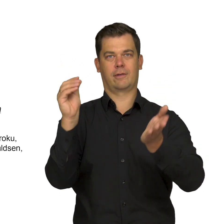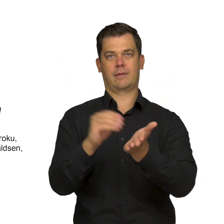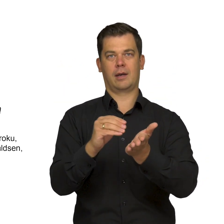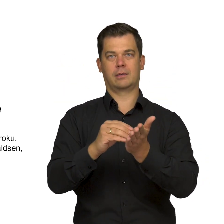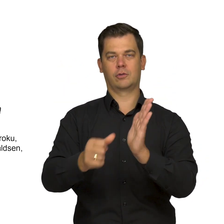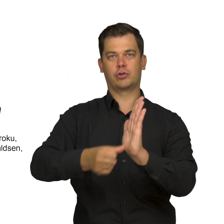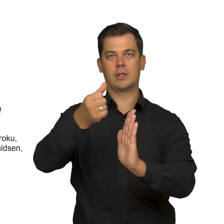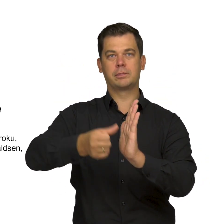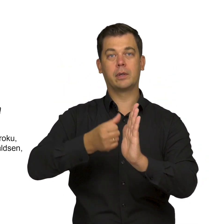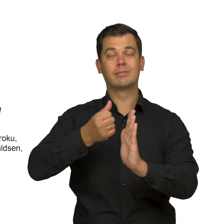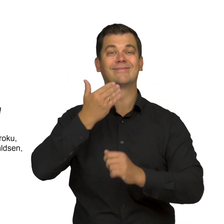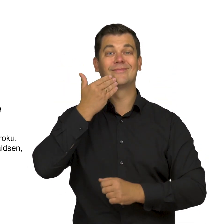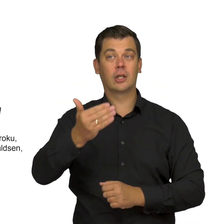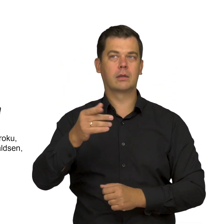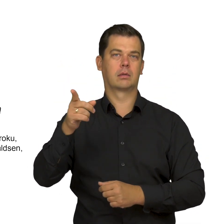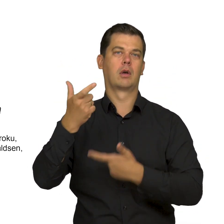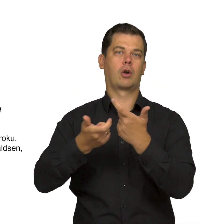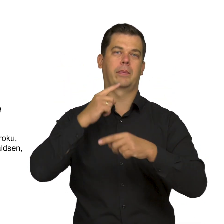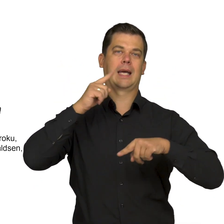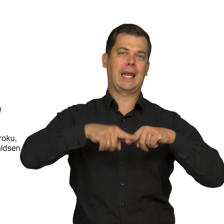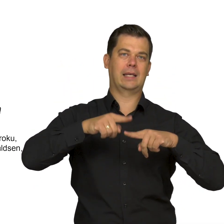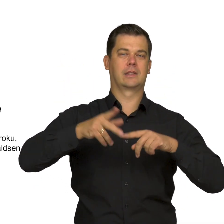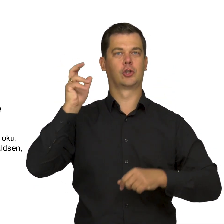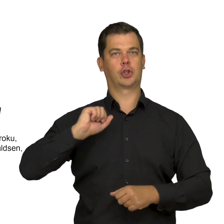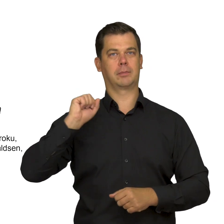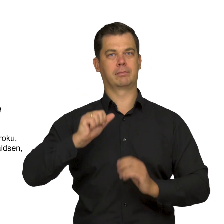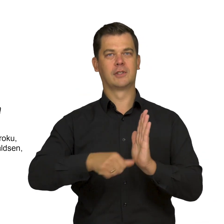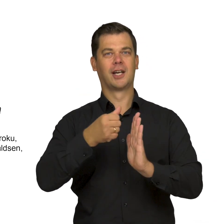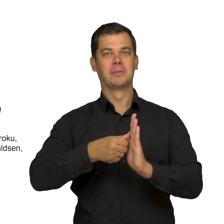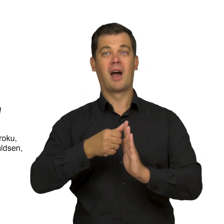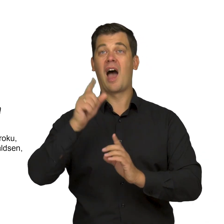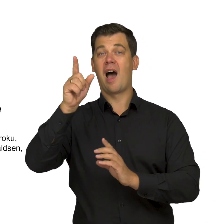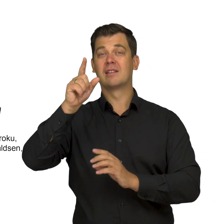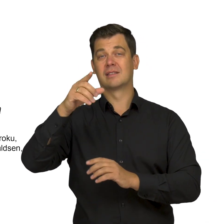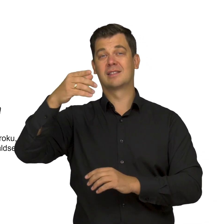not because of Scandinavian motifs, but Greek and Roman ones.